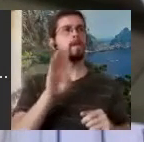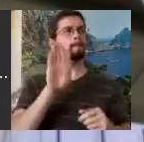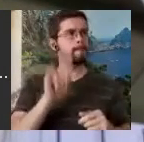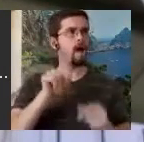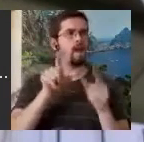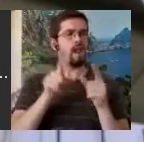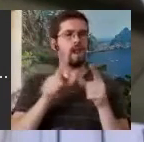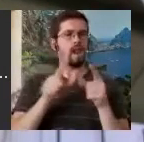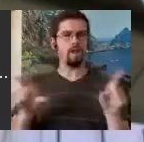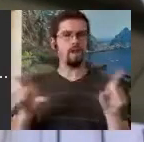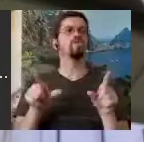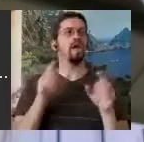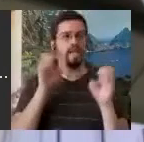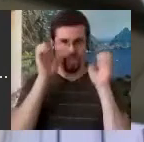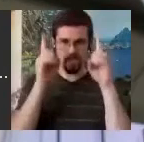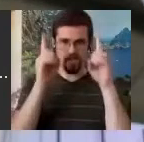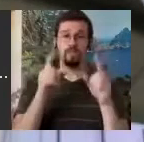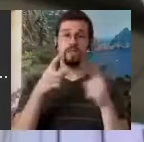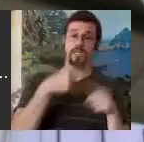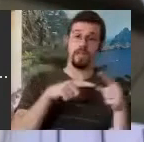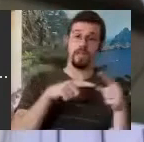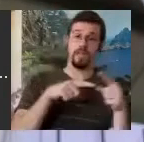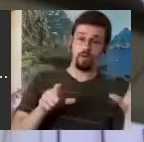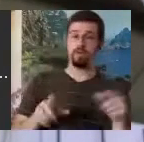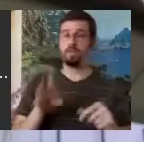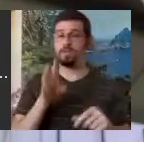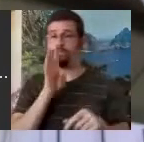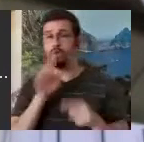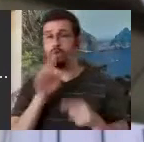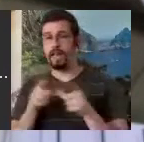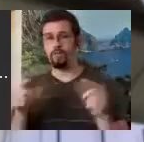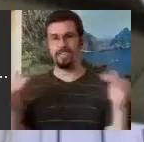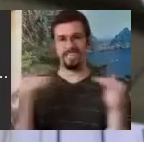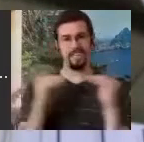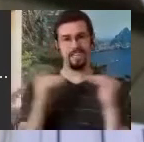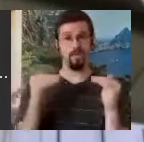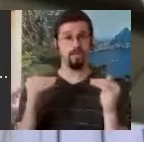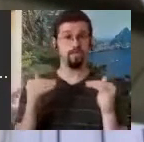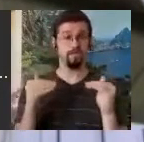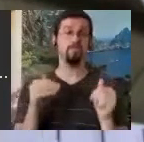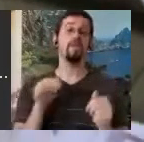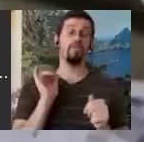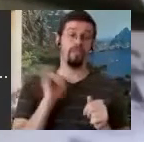and spoken language are equal and that they did in Denmark with a research